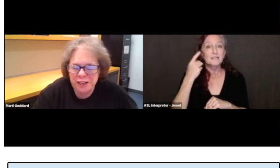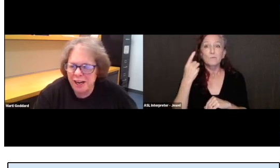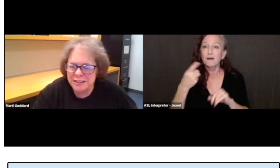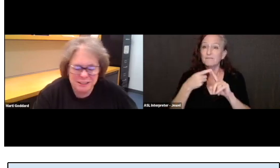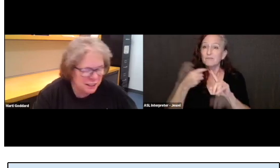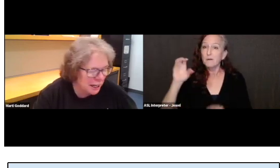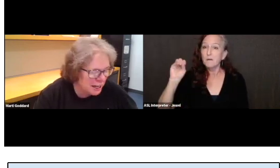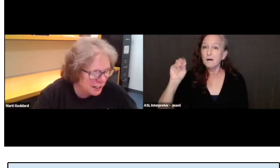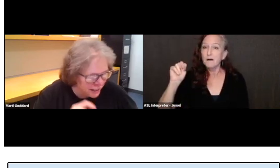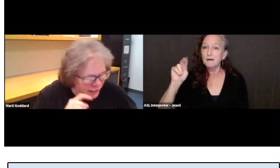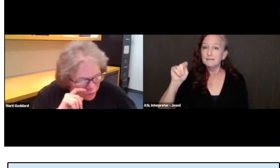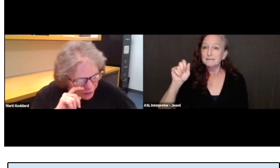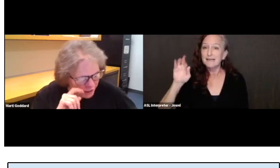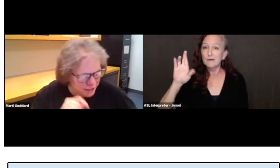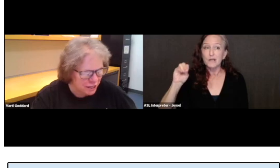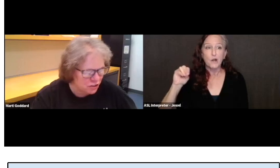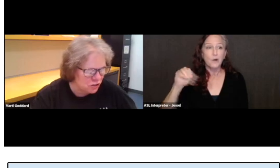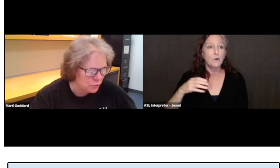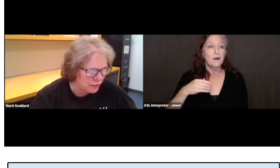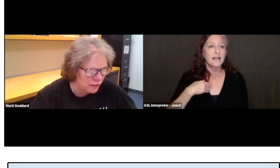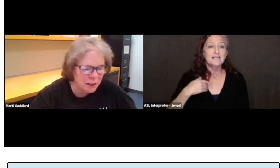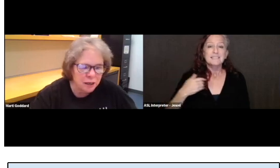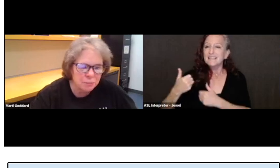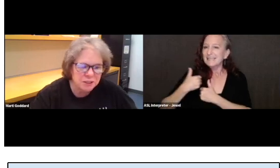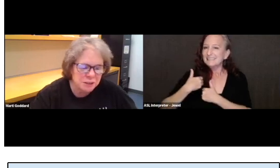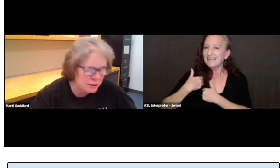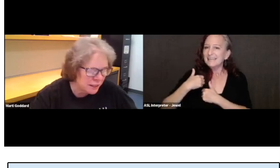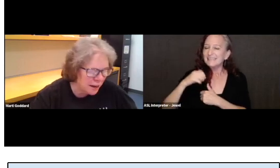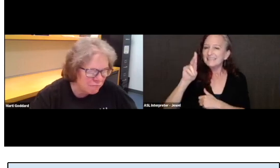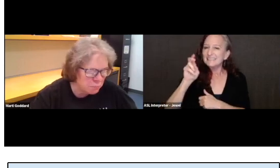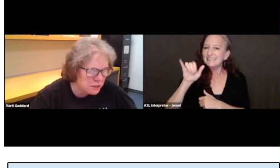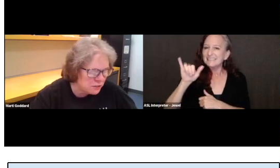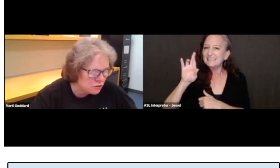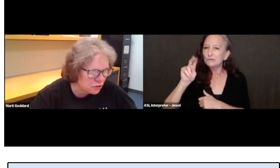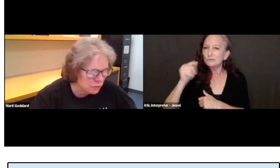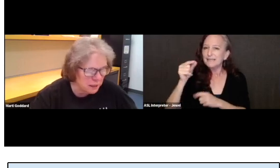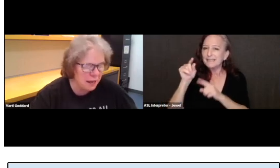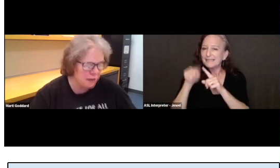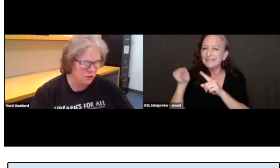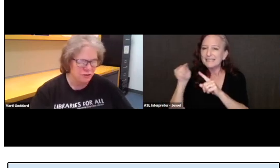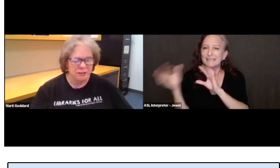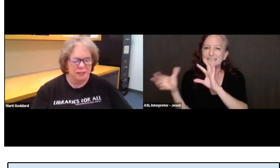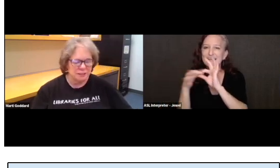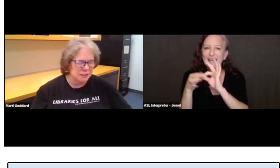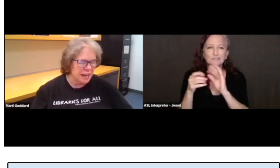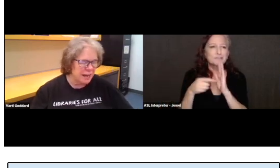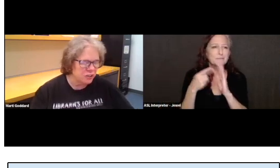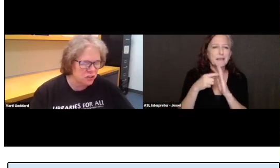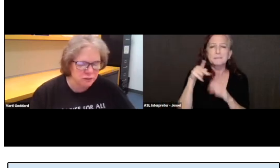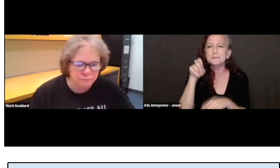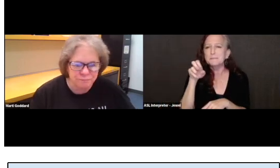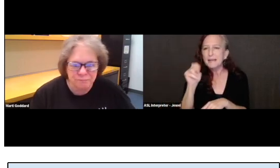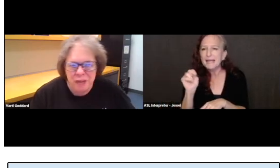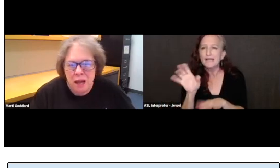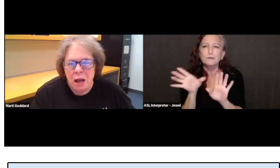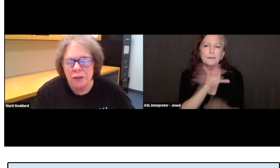It has like a Canadian key ring attached to it. But they have pins or a pen or things attached.